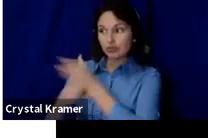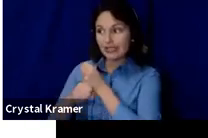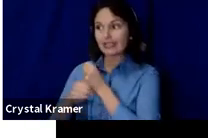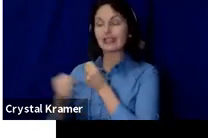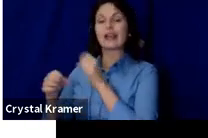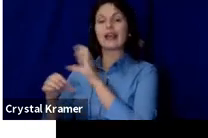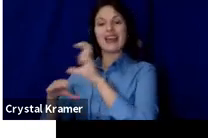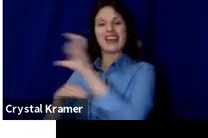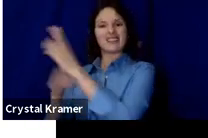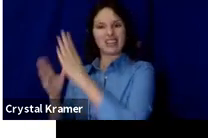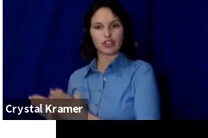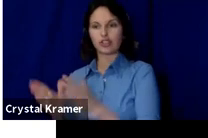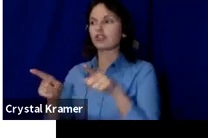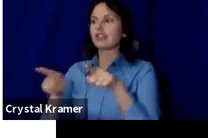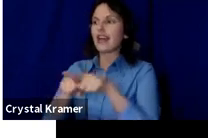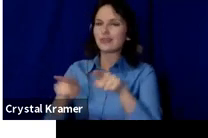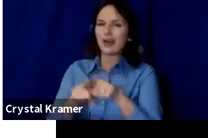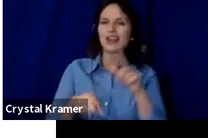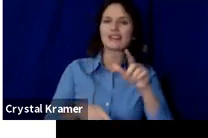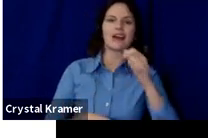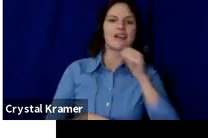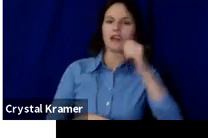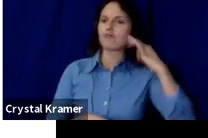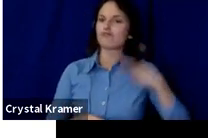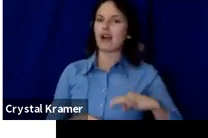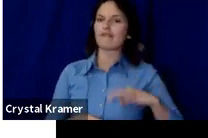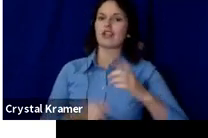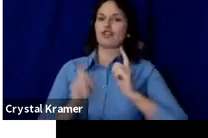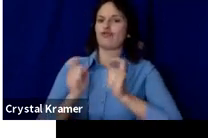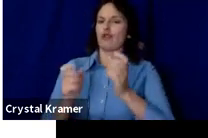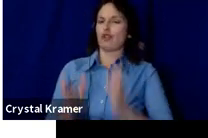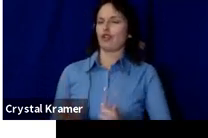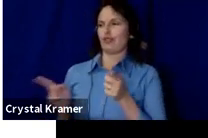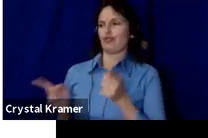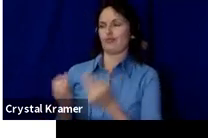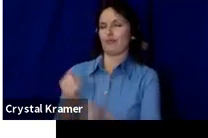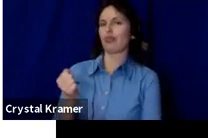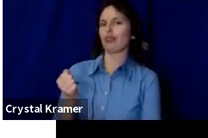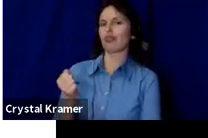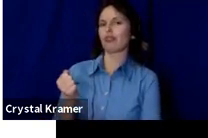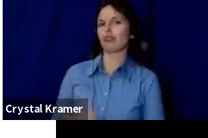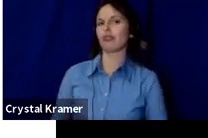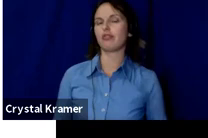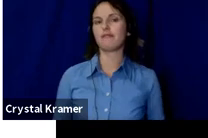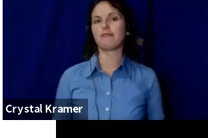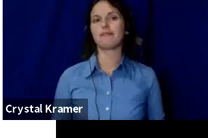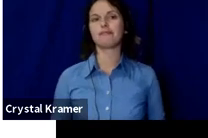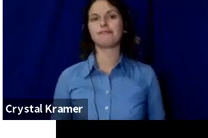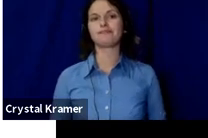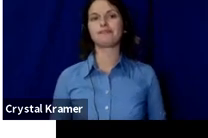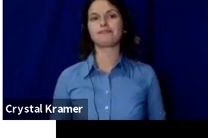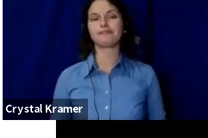make a tax‑deductible donation.